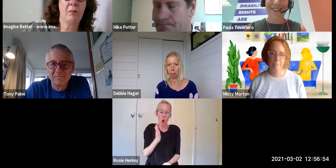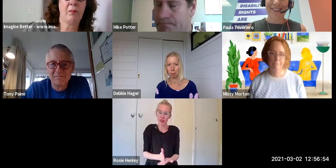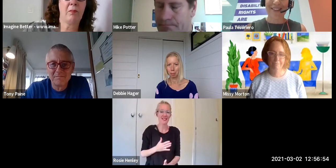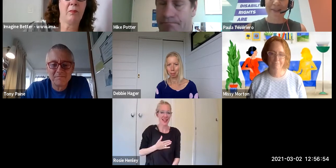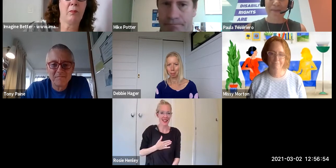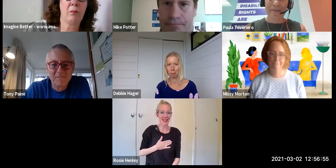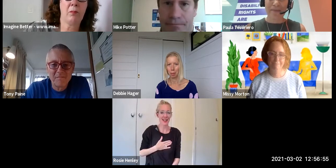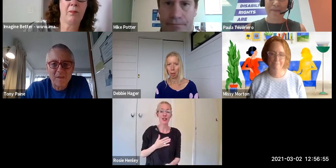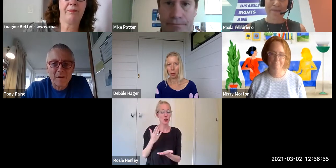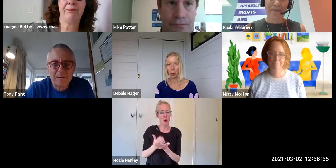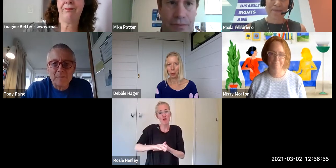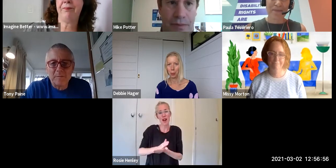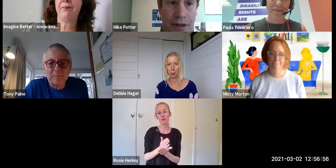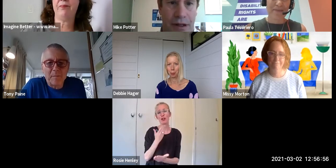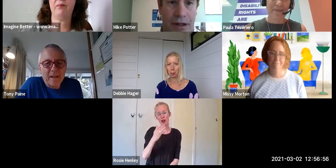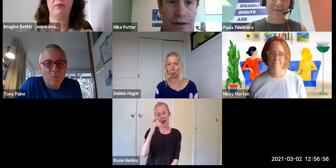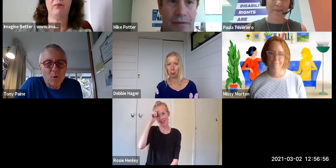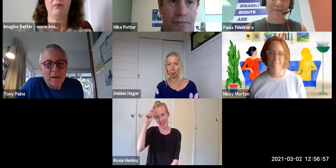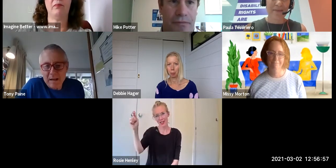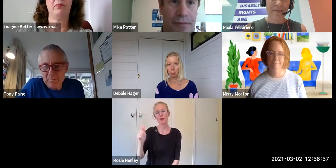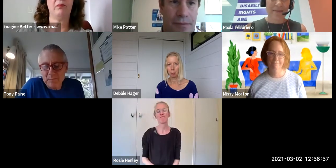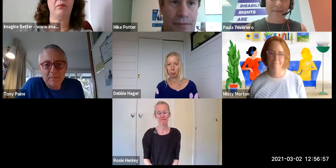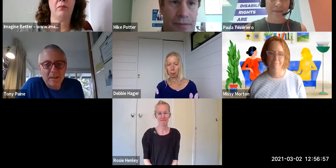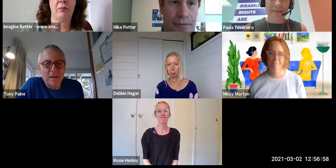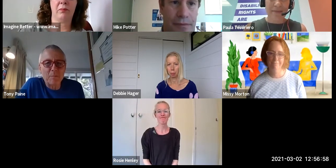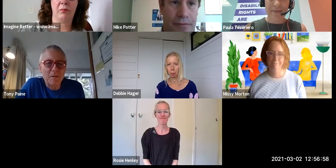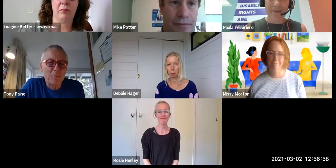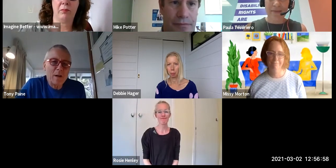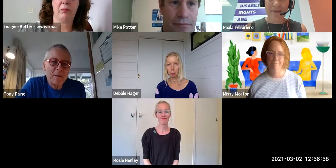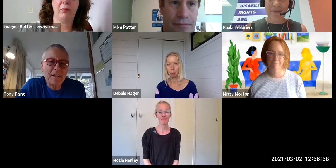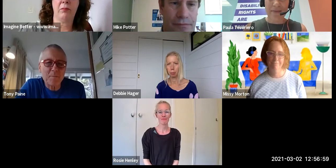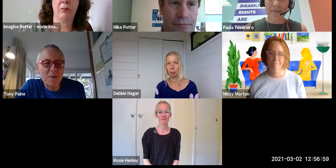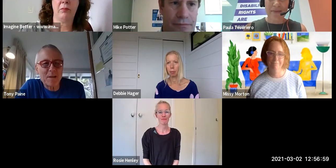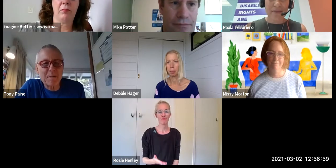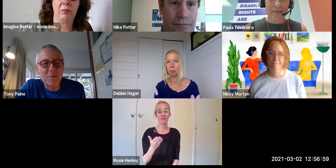[Tony Paine] Thanks Paula, one minute each for Missy and Mike.